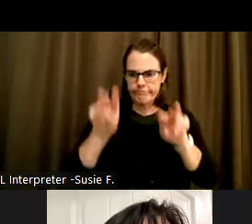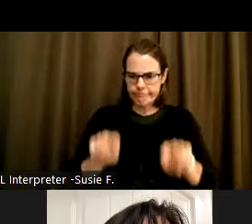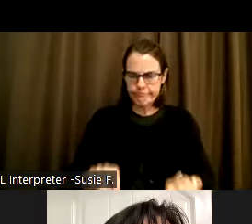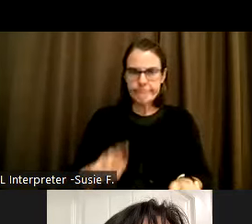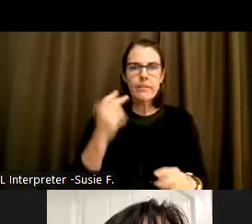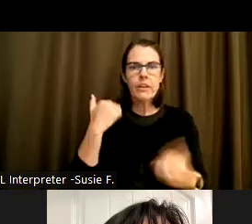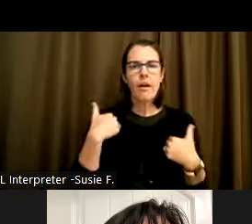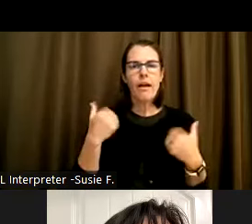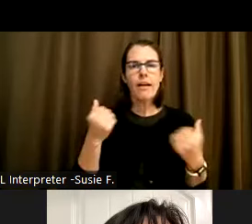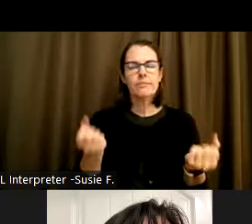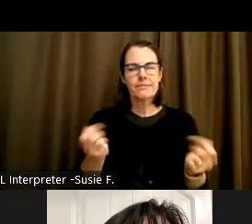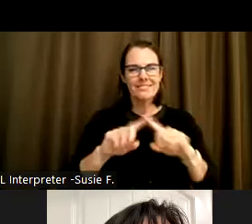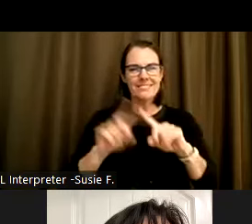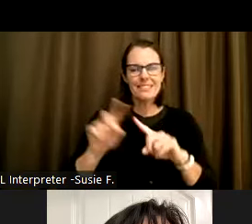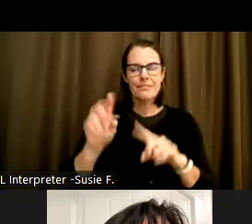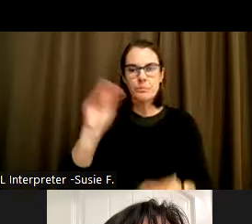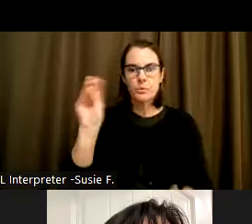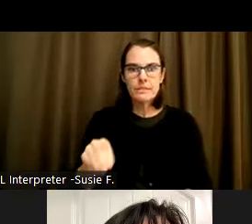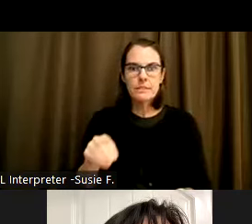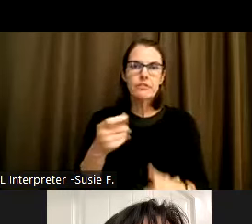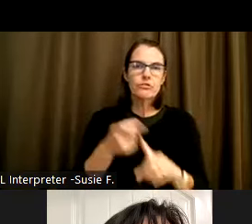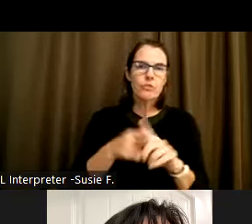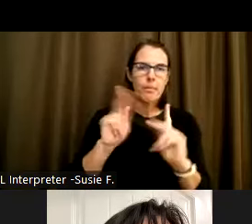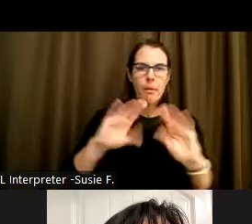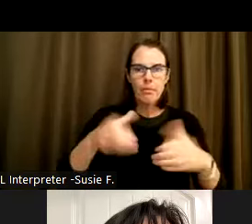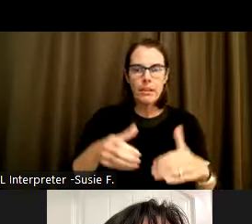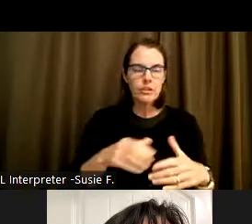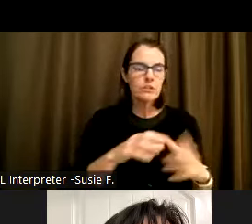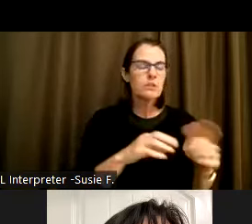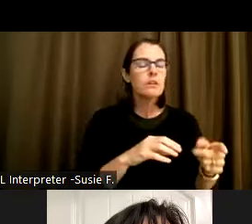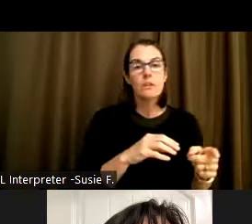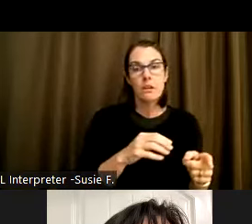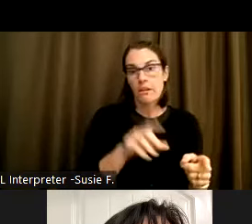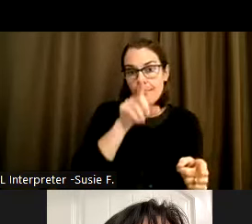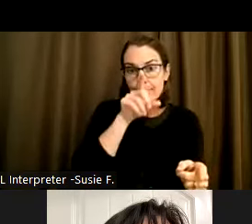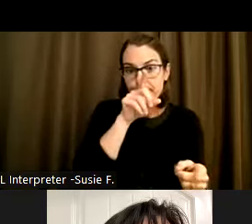you can you can see of a population. What that doesn't say is of course how Oregon